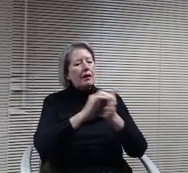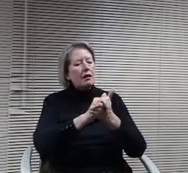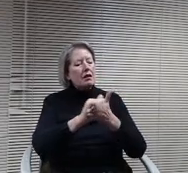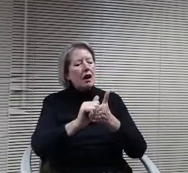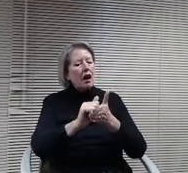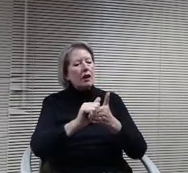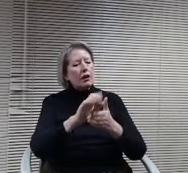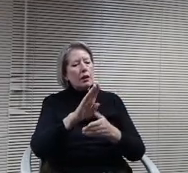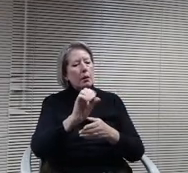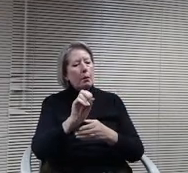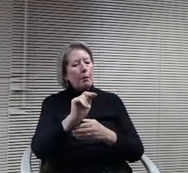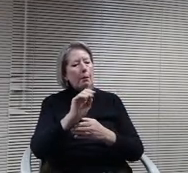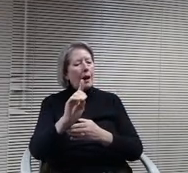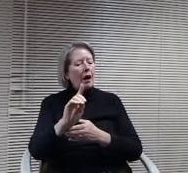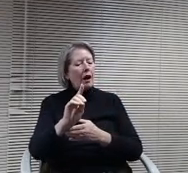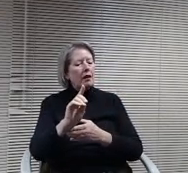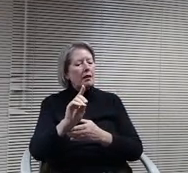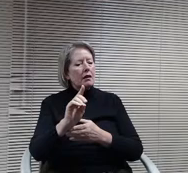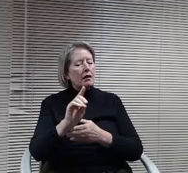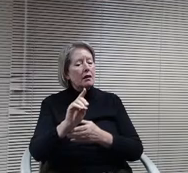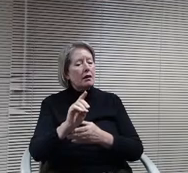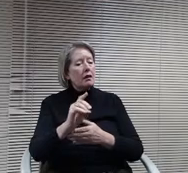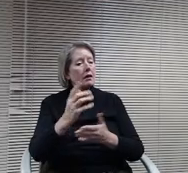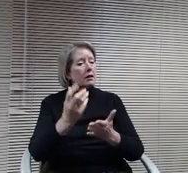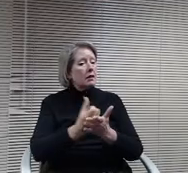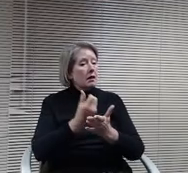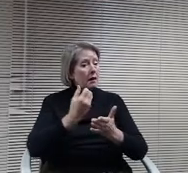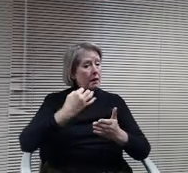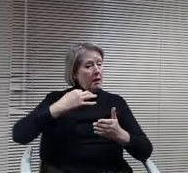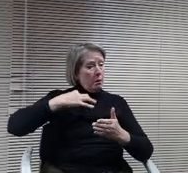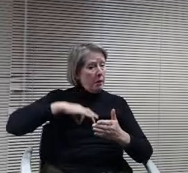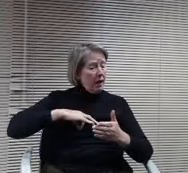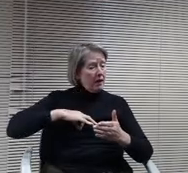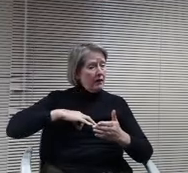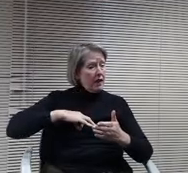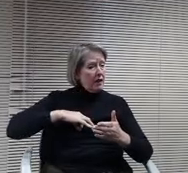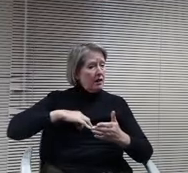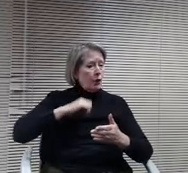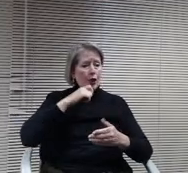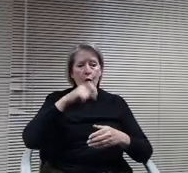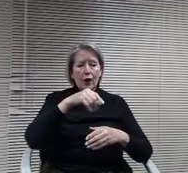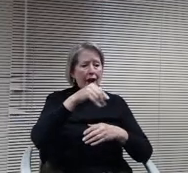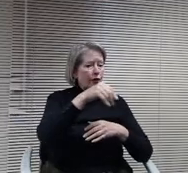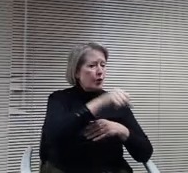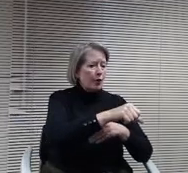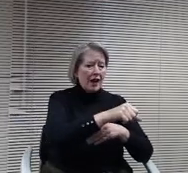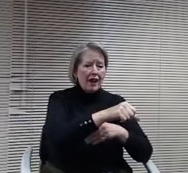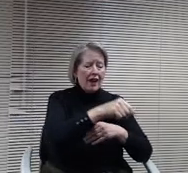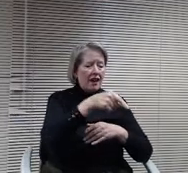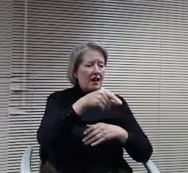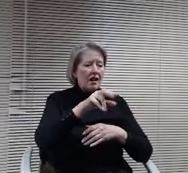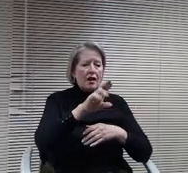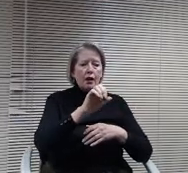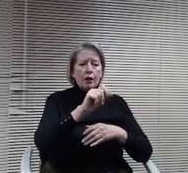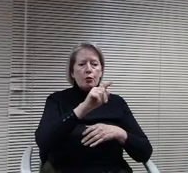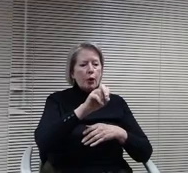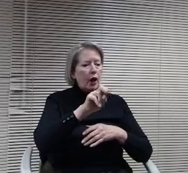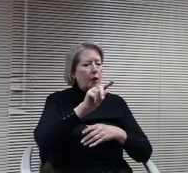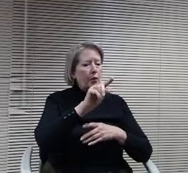bond and owning the building is that we don't have to pay property taxes every year. We don't have to pay other other